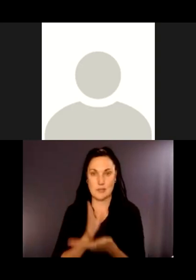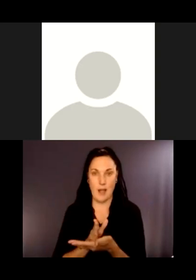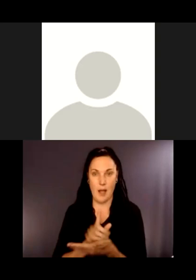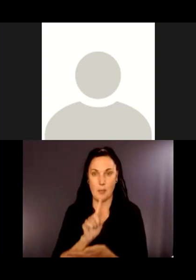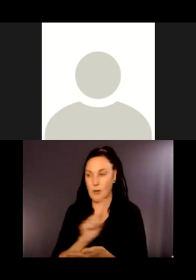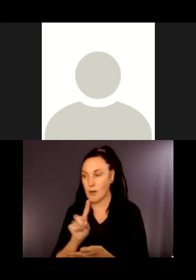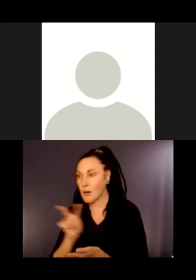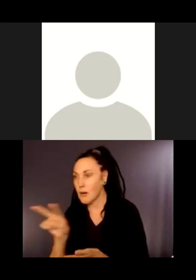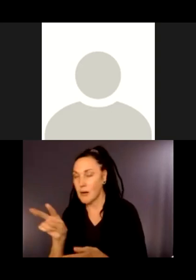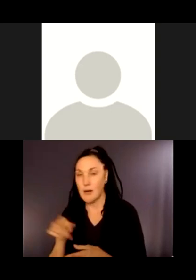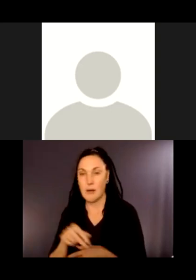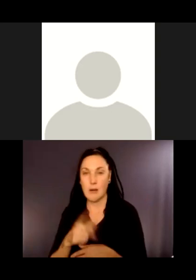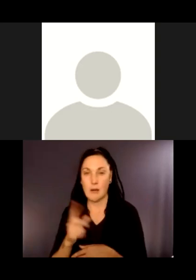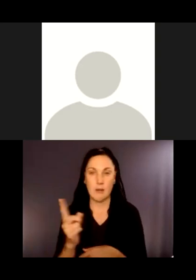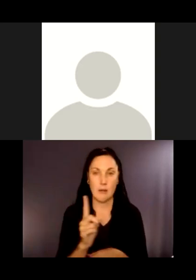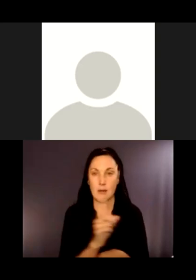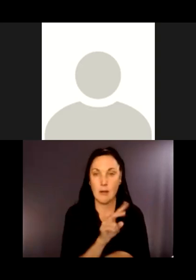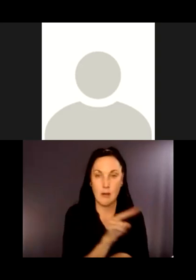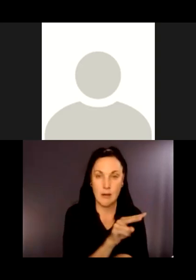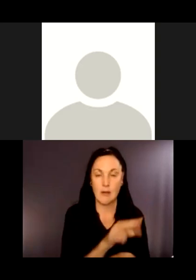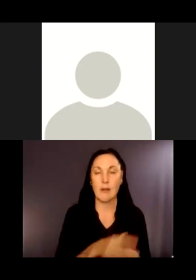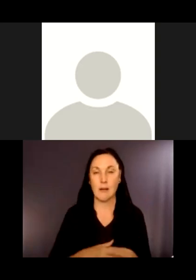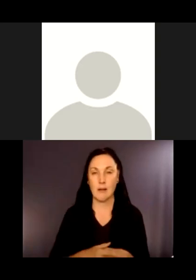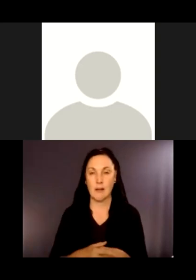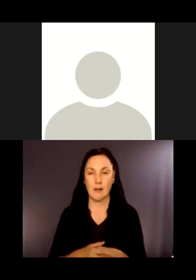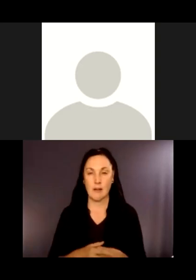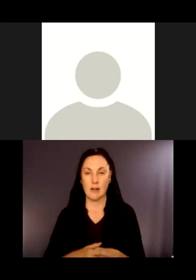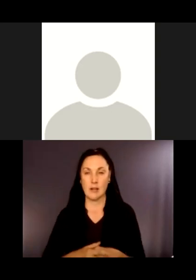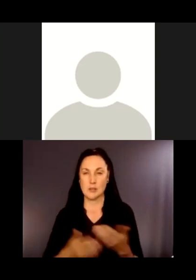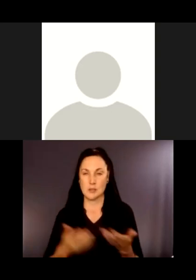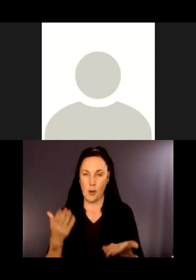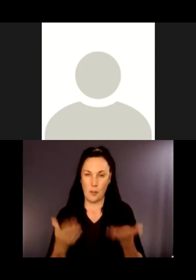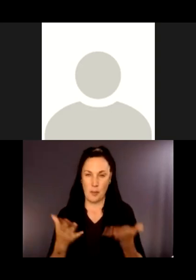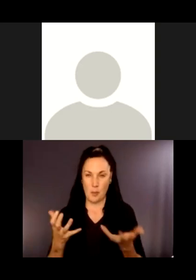surface grade changes, I may want to think about that.